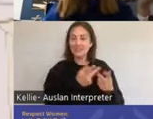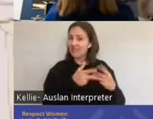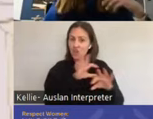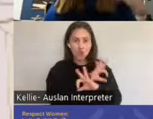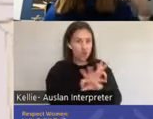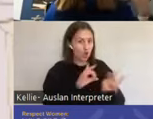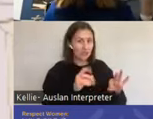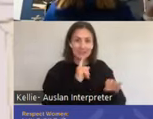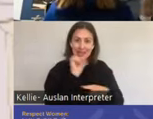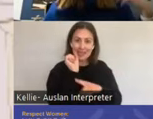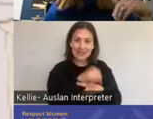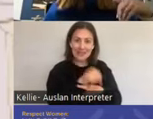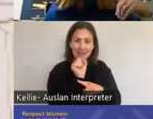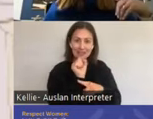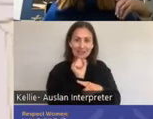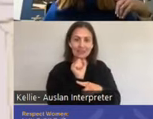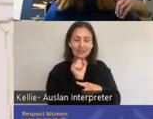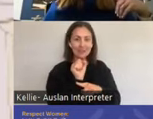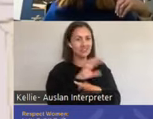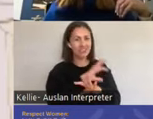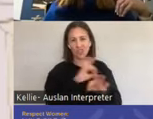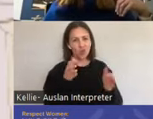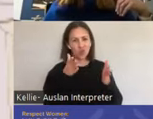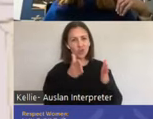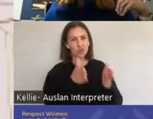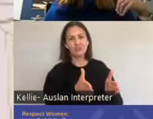communicate working out a system beforehand on how that works.